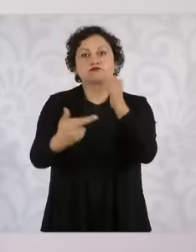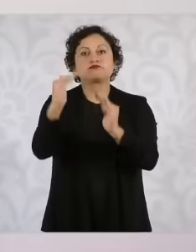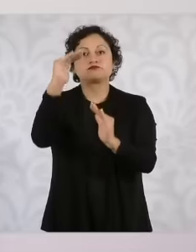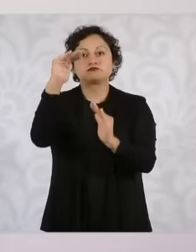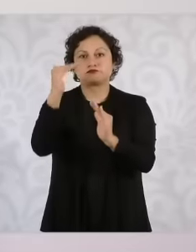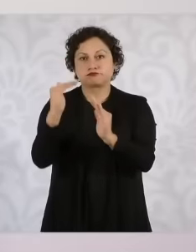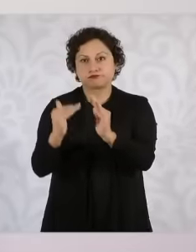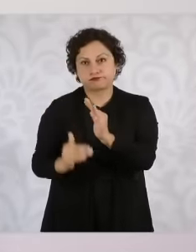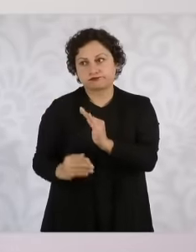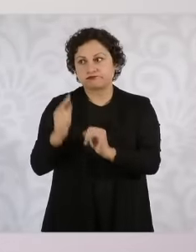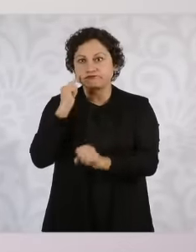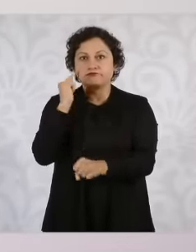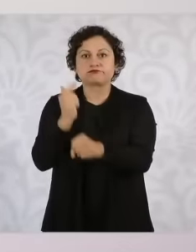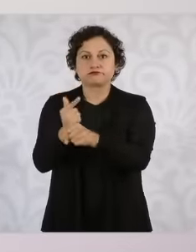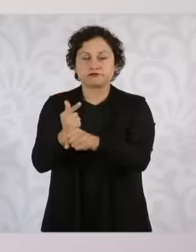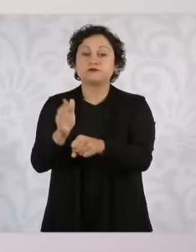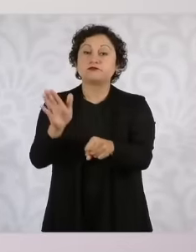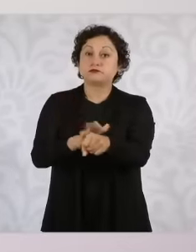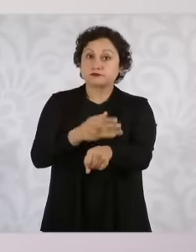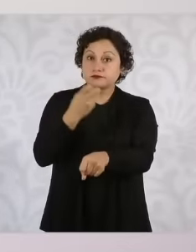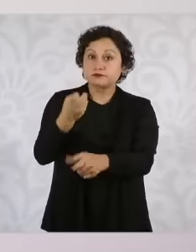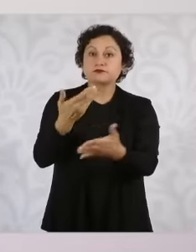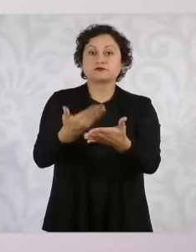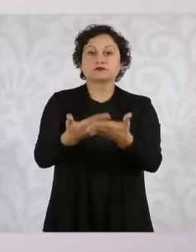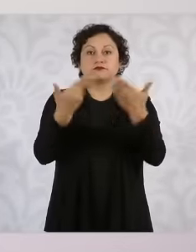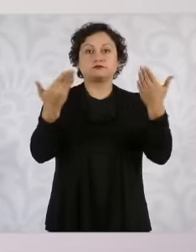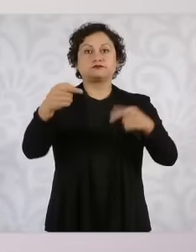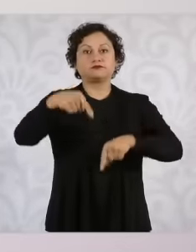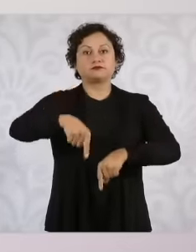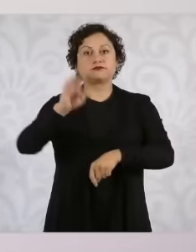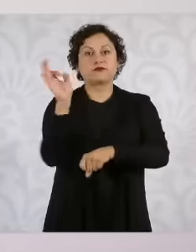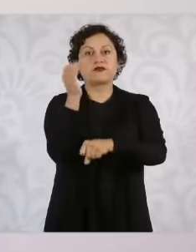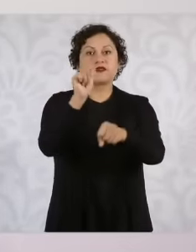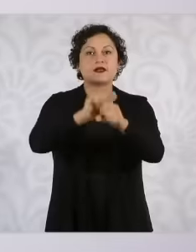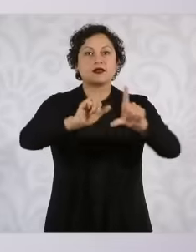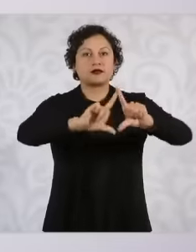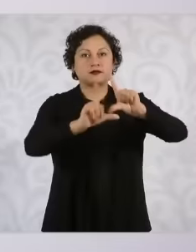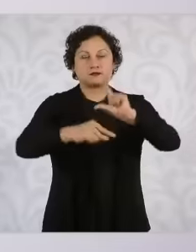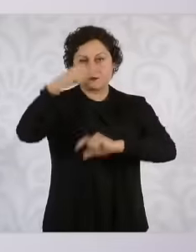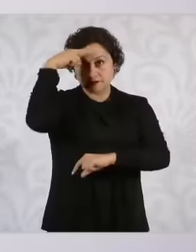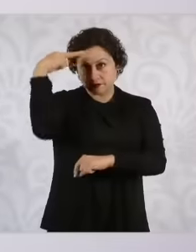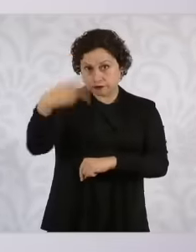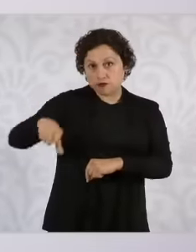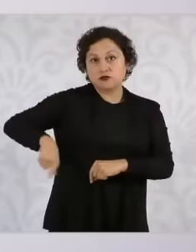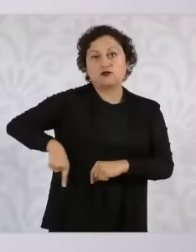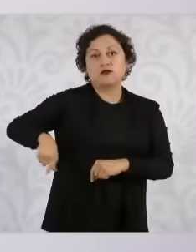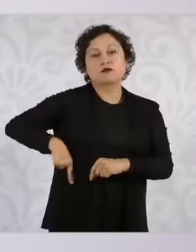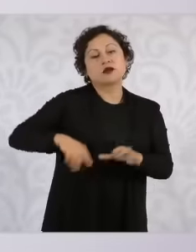. from the security cabinet of the government of Mexico We are going to work with all the